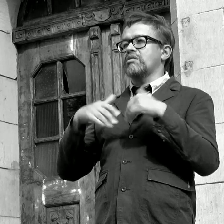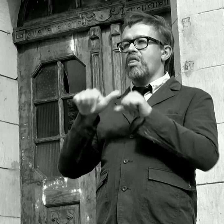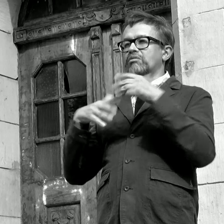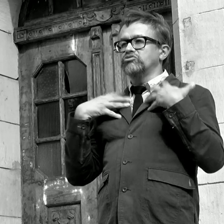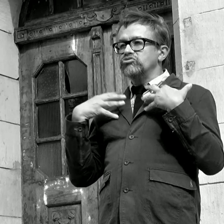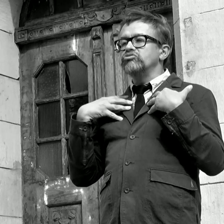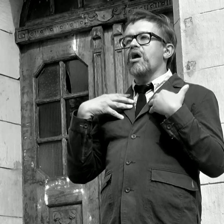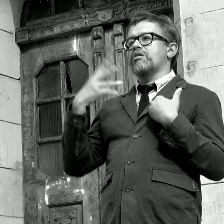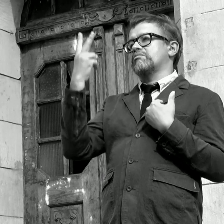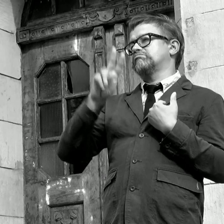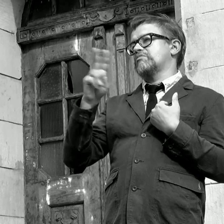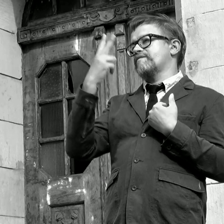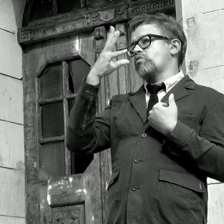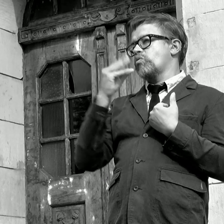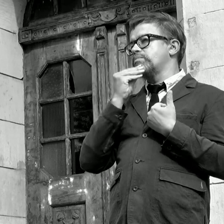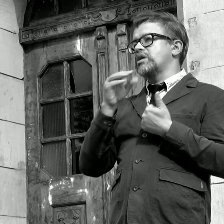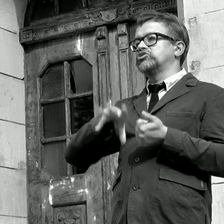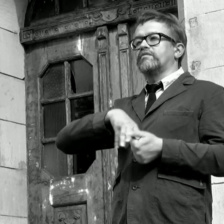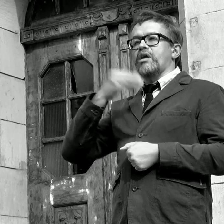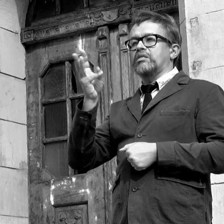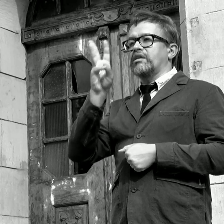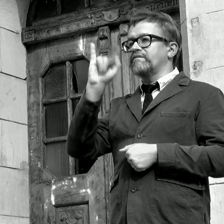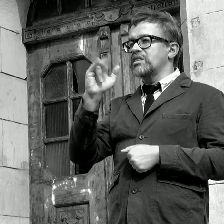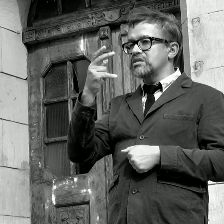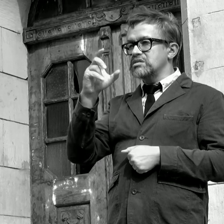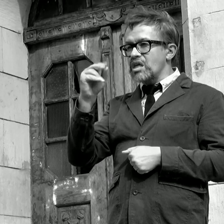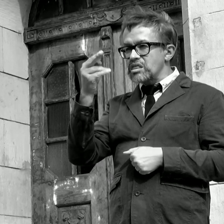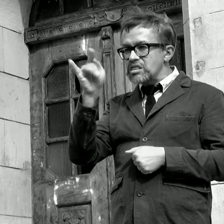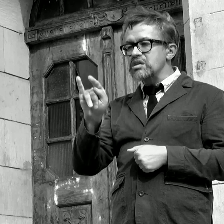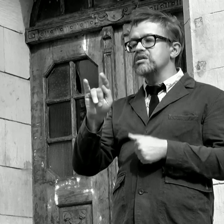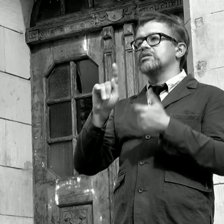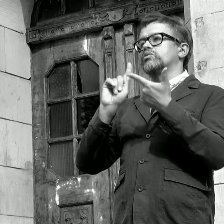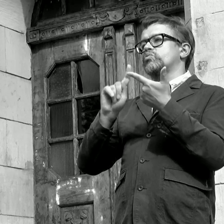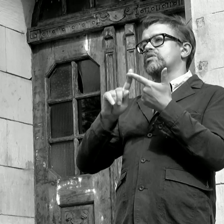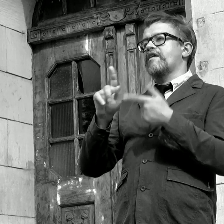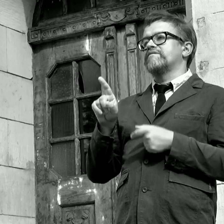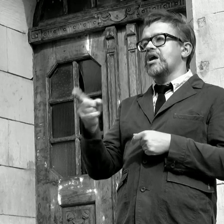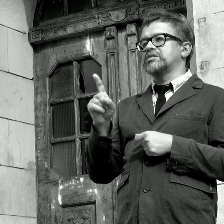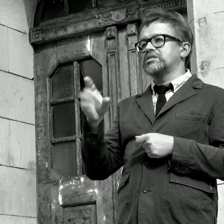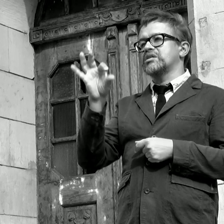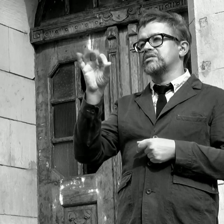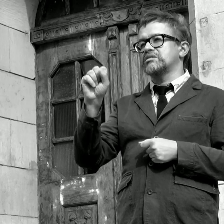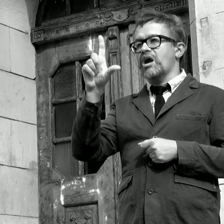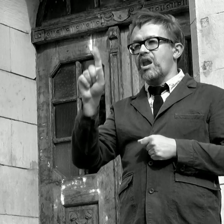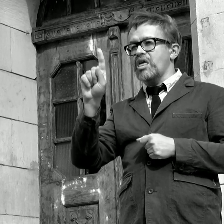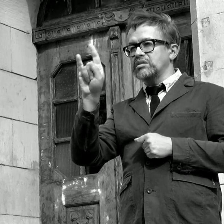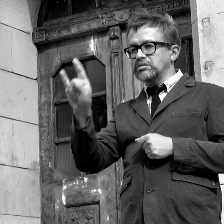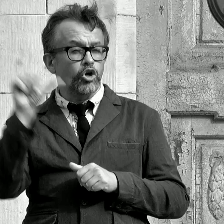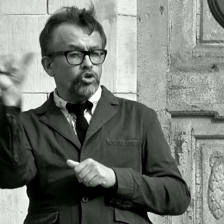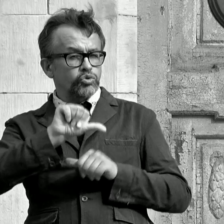At the end of his life the artist painted two pictures "St Wincenty A. Paulo" and of "Franciszek Salezy" for a seminary church in Włocławek .